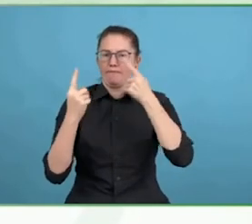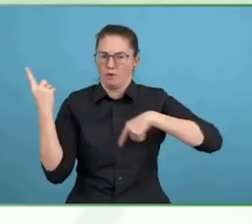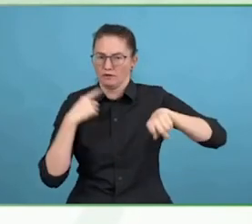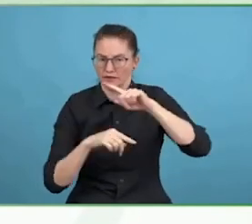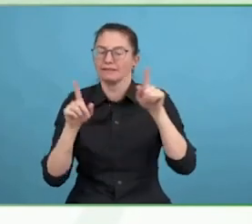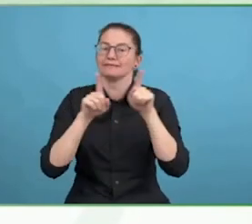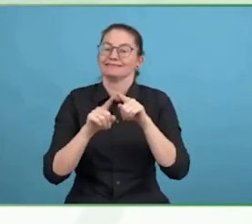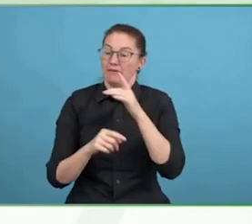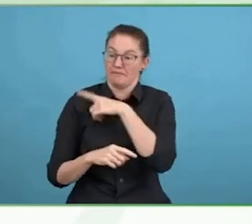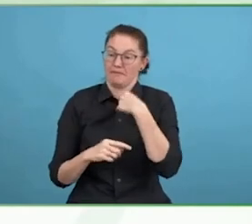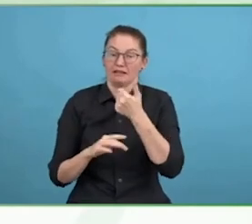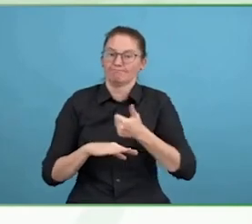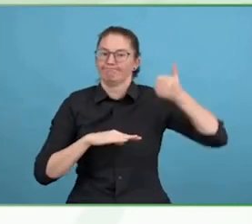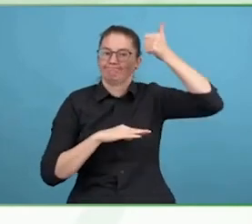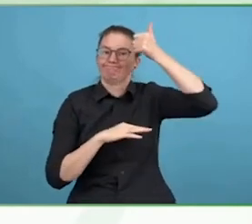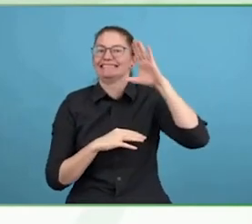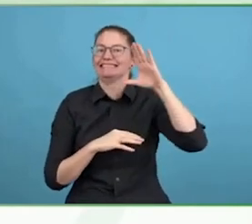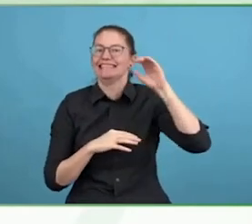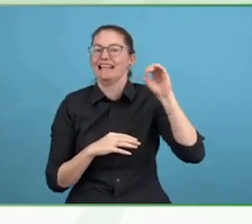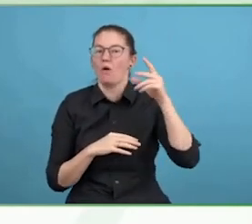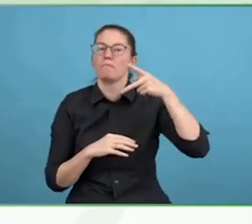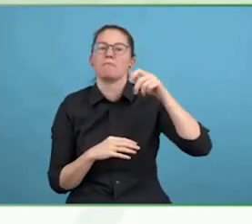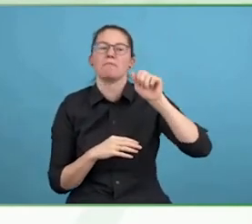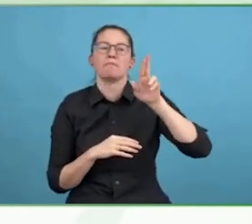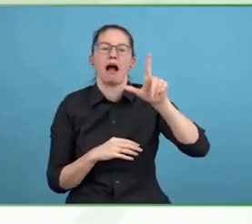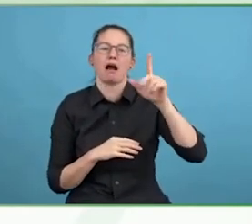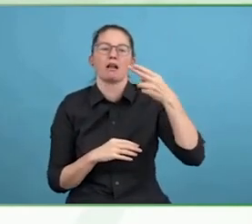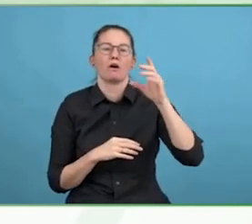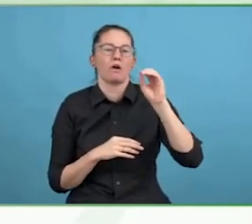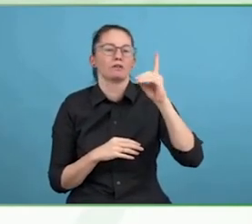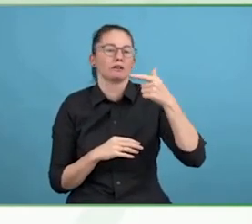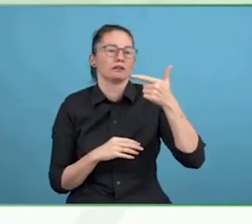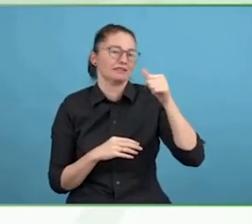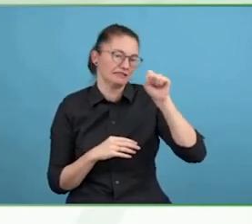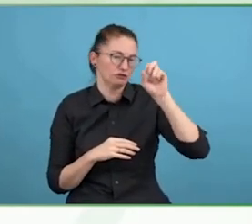How do we create an environment where those of the organisation who